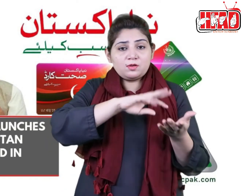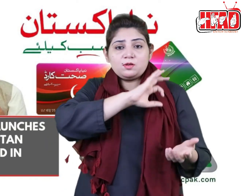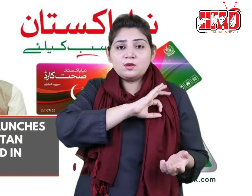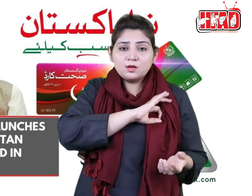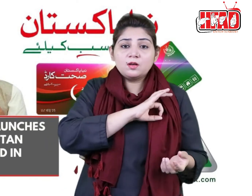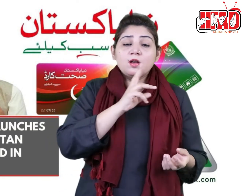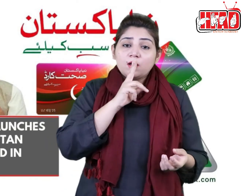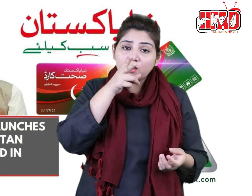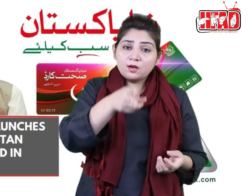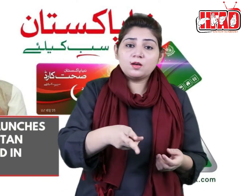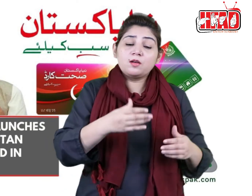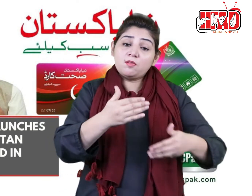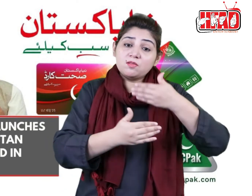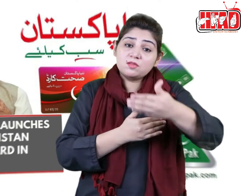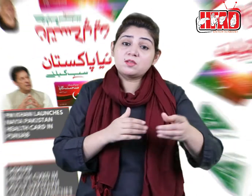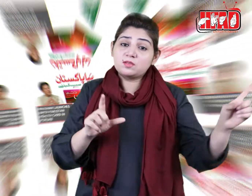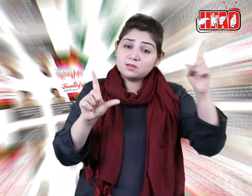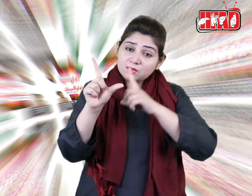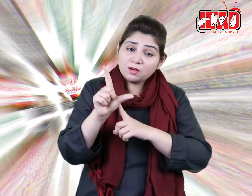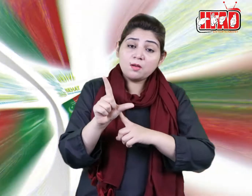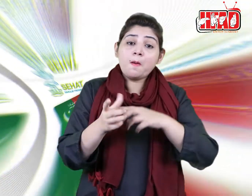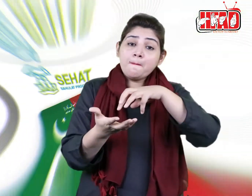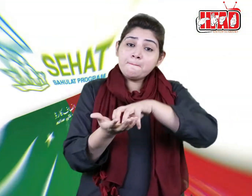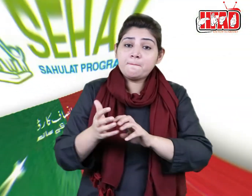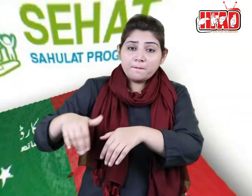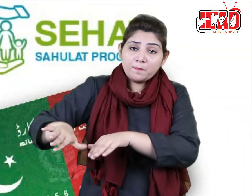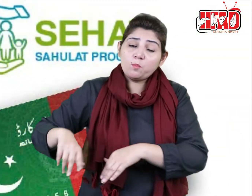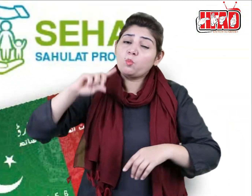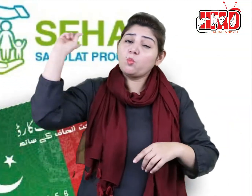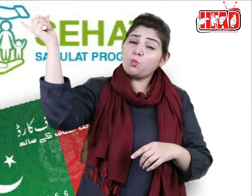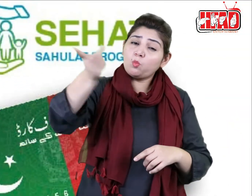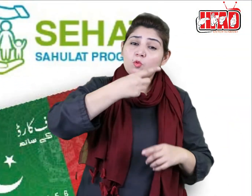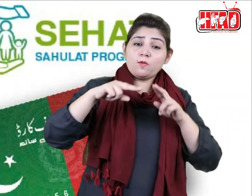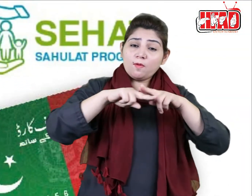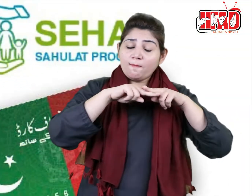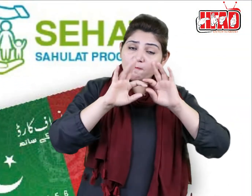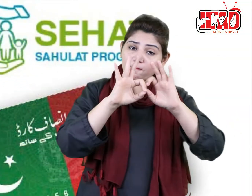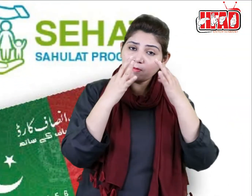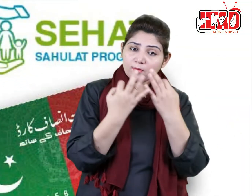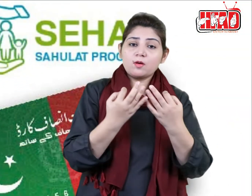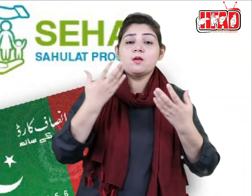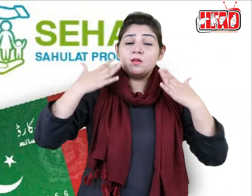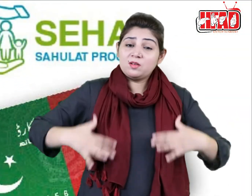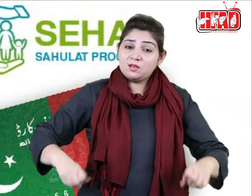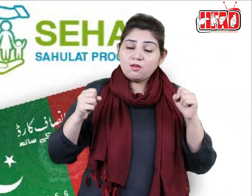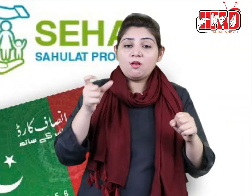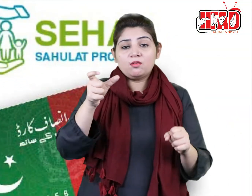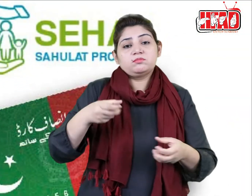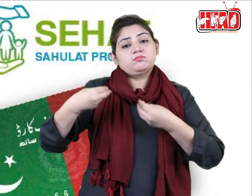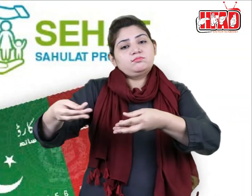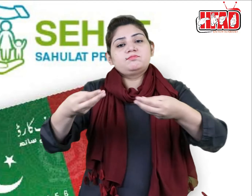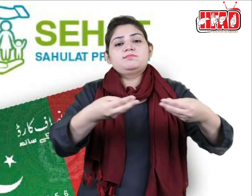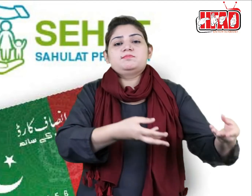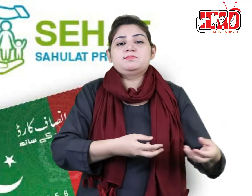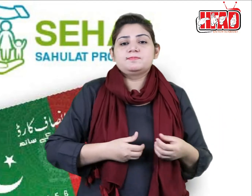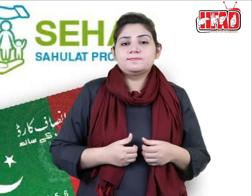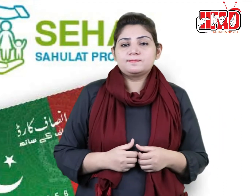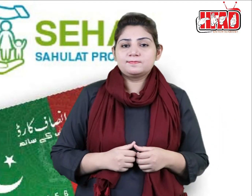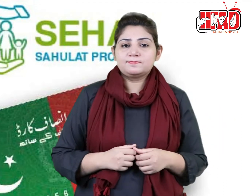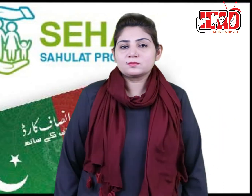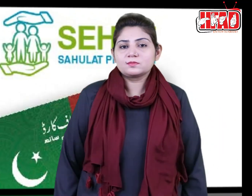Prime Minister Imran Khan said that all the families of Punjab would get health cards by March next year.